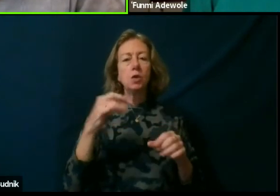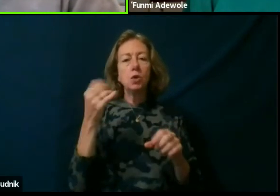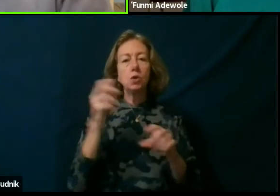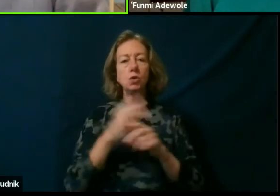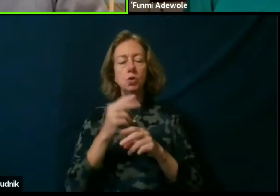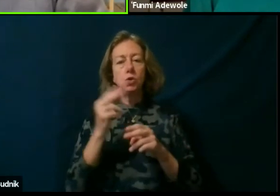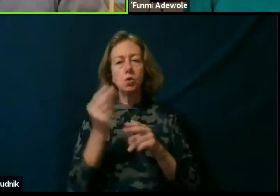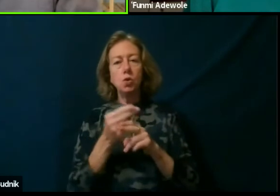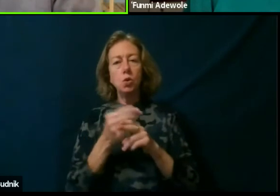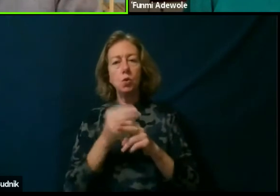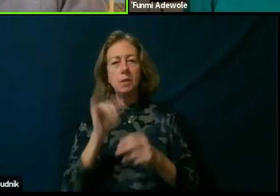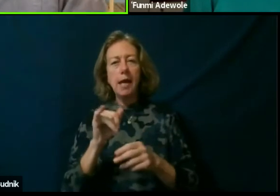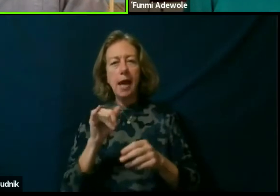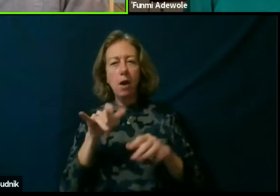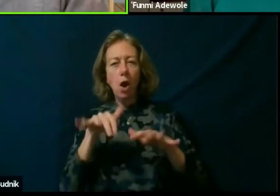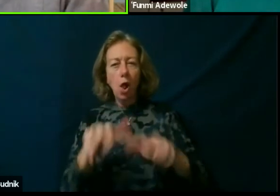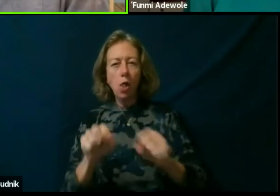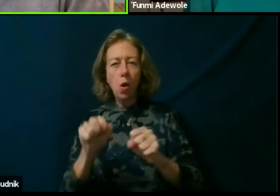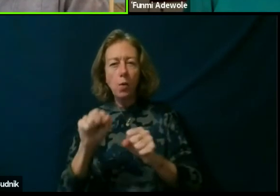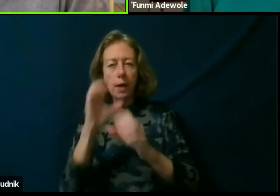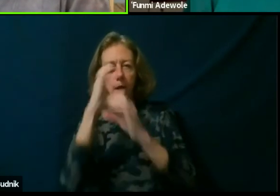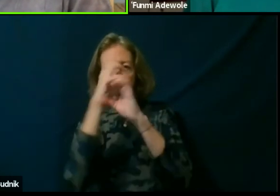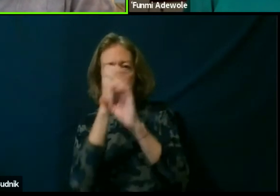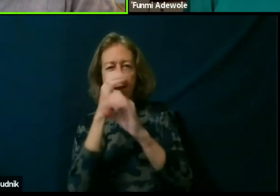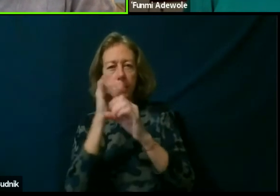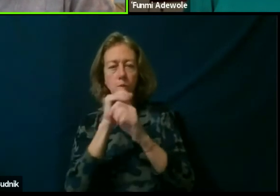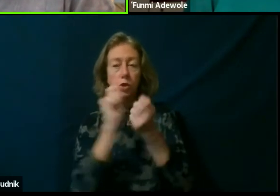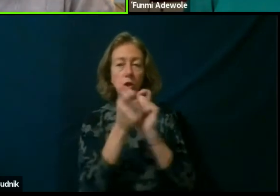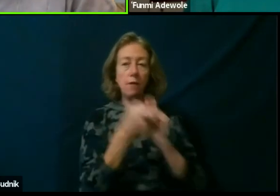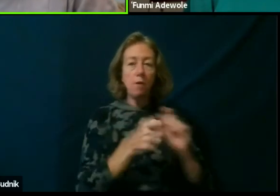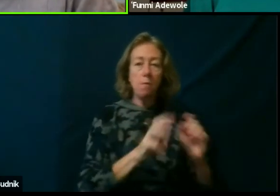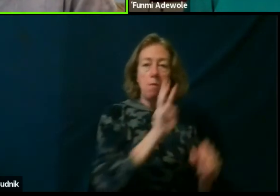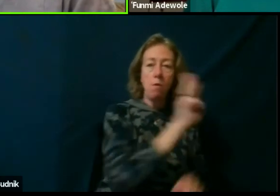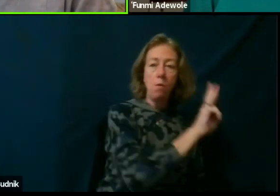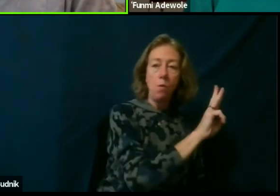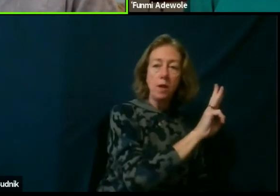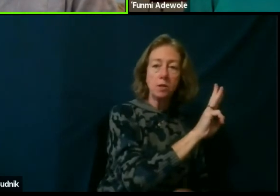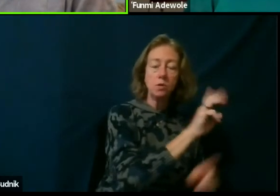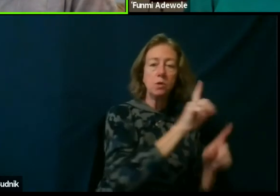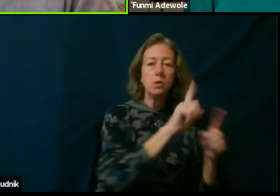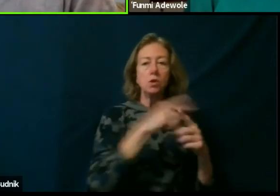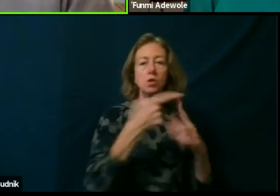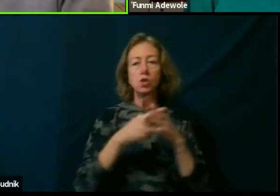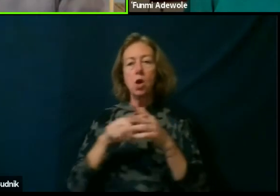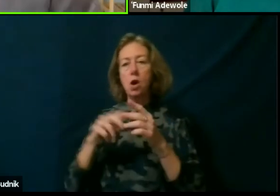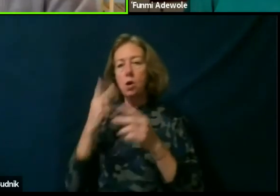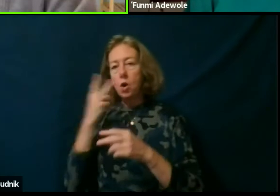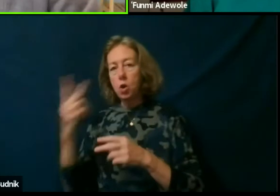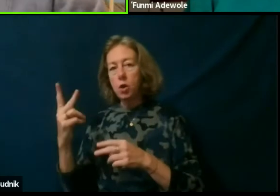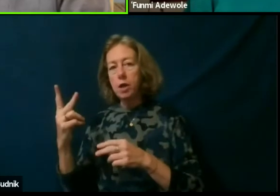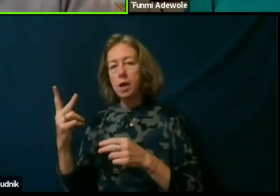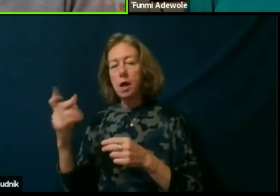What does that mean when we shift our gears away from the Western canon and start looking at dramaturgy on the role of a dramaturge